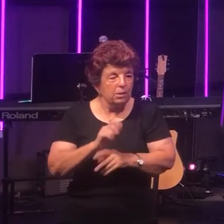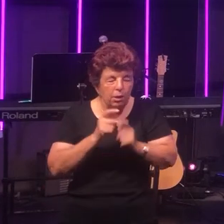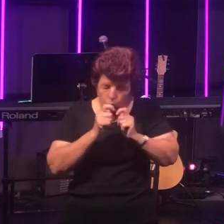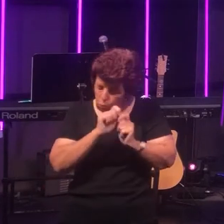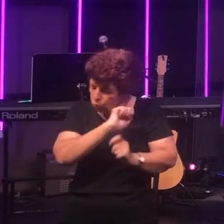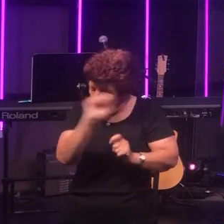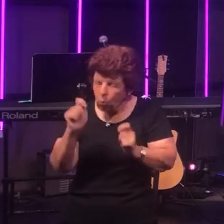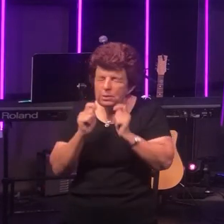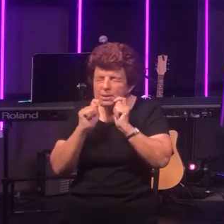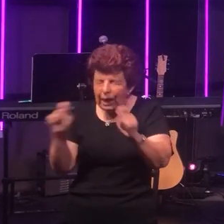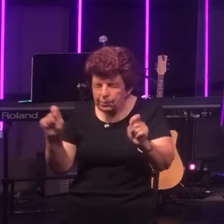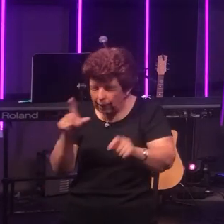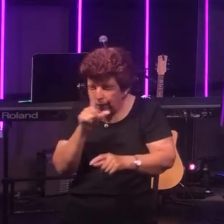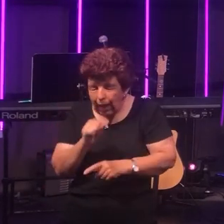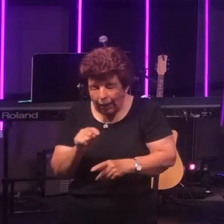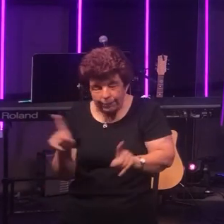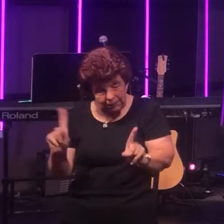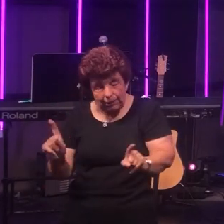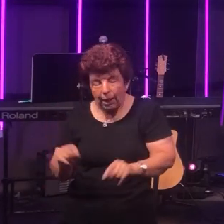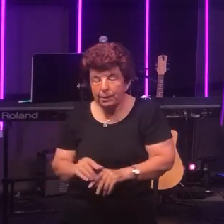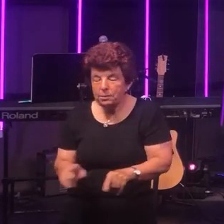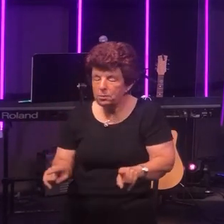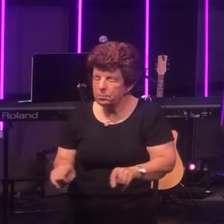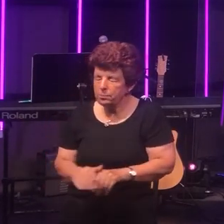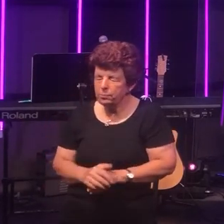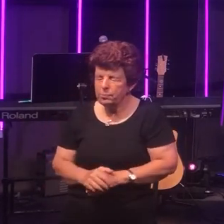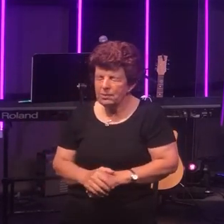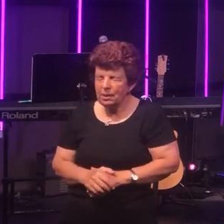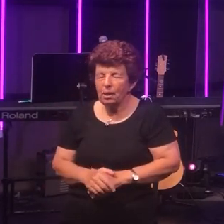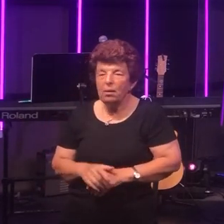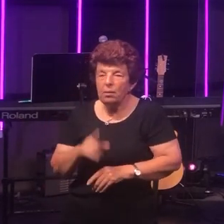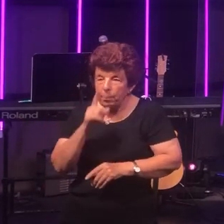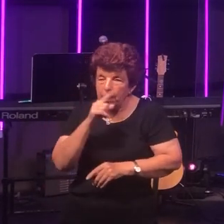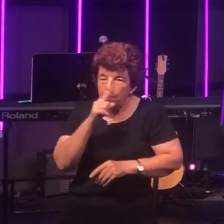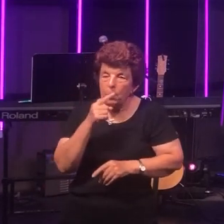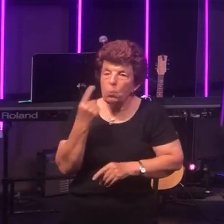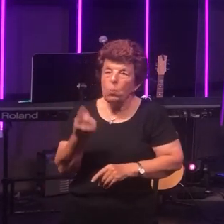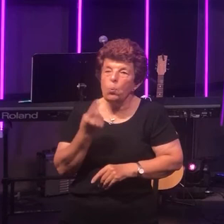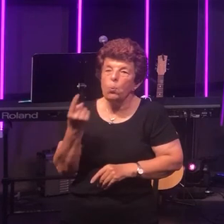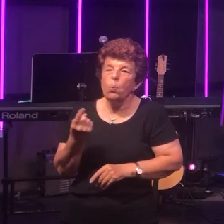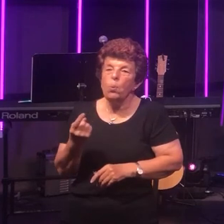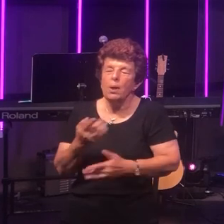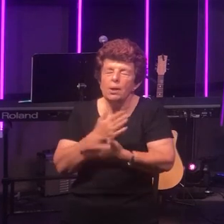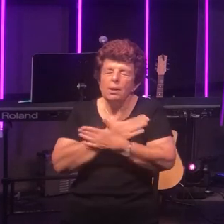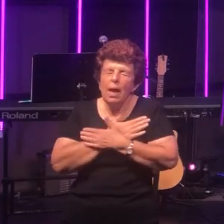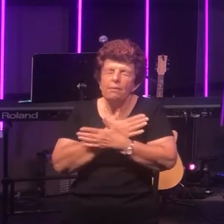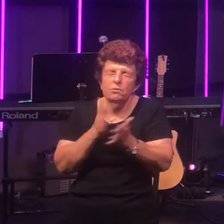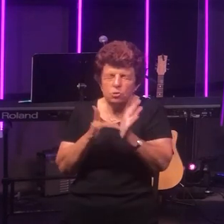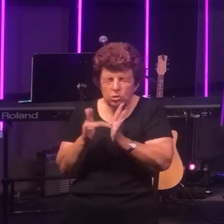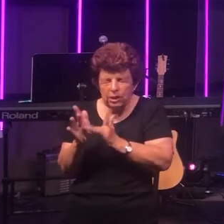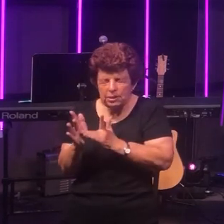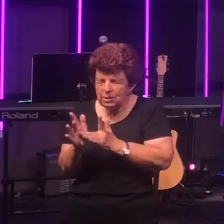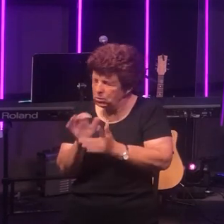It can be today! For those of us who love the Lord Jesus not only is it